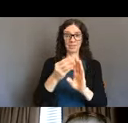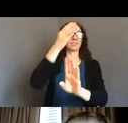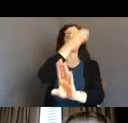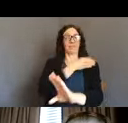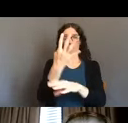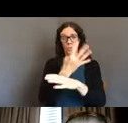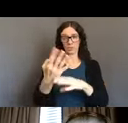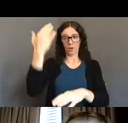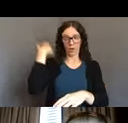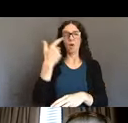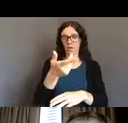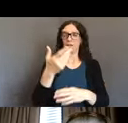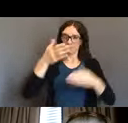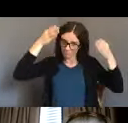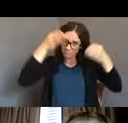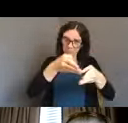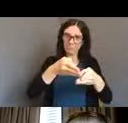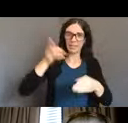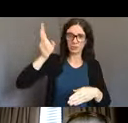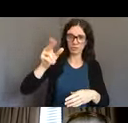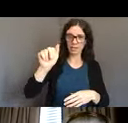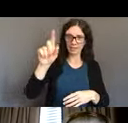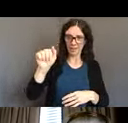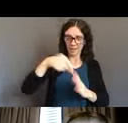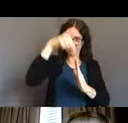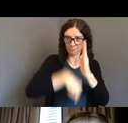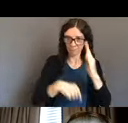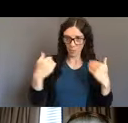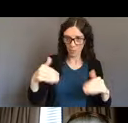but I just wanted to quickly highlight how the development of the ADA